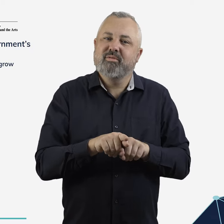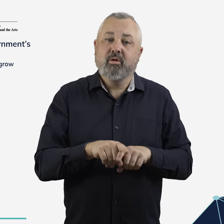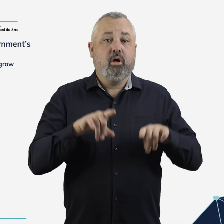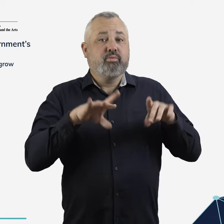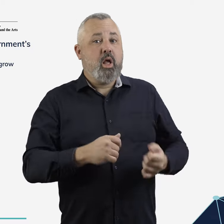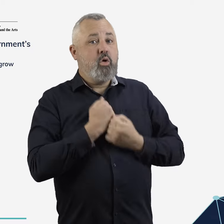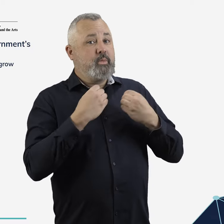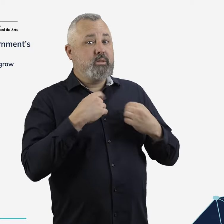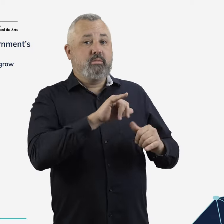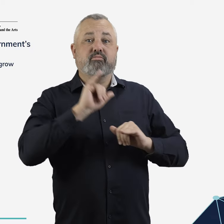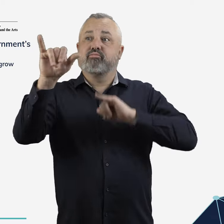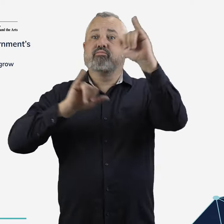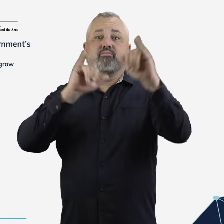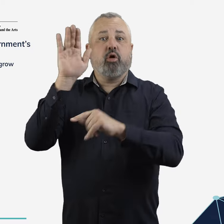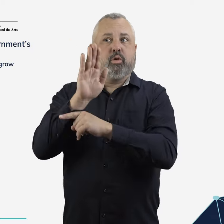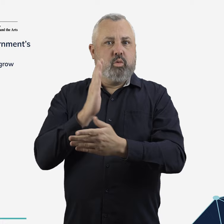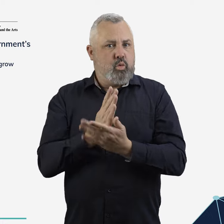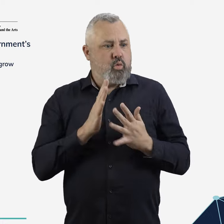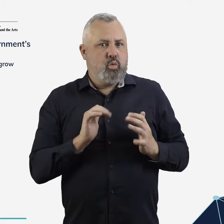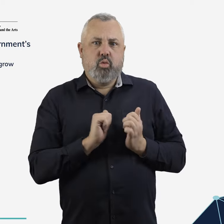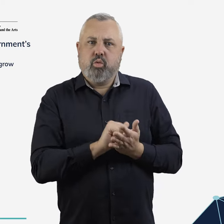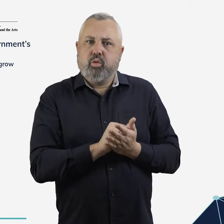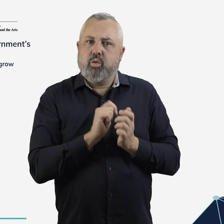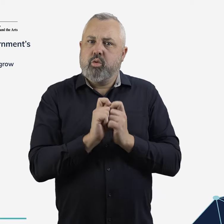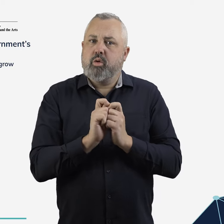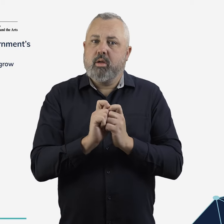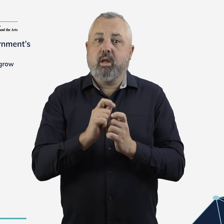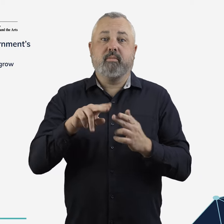Australian owned and controlled long-haul carriers continue to contribute an important sovereign